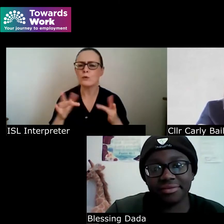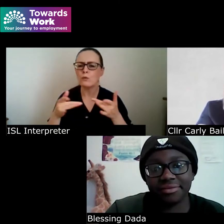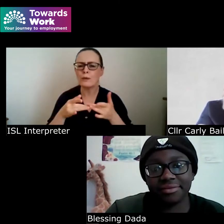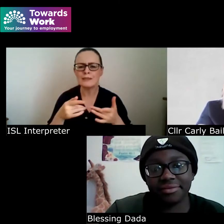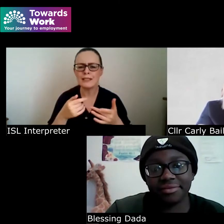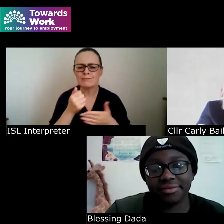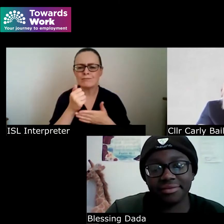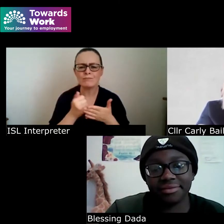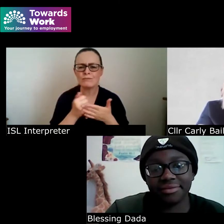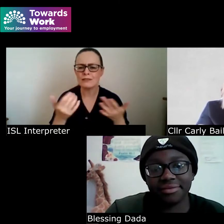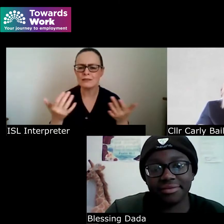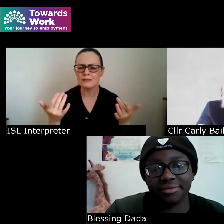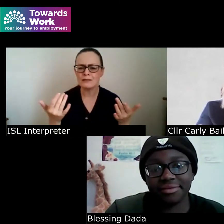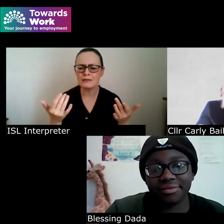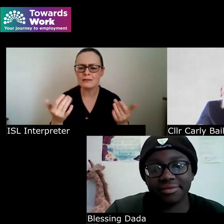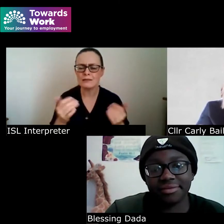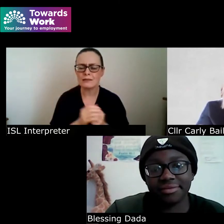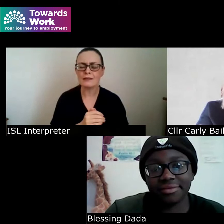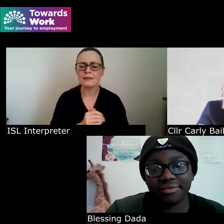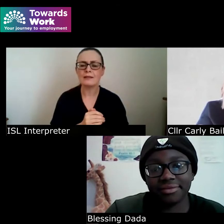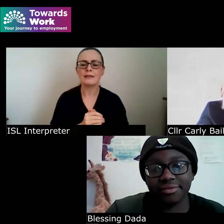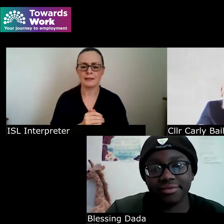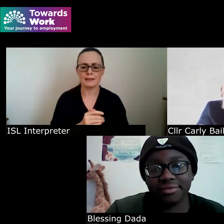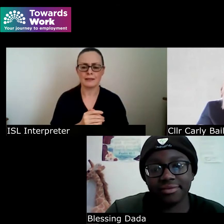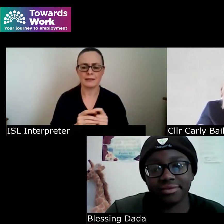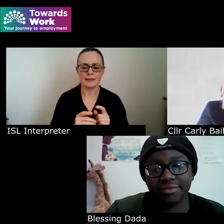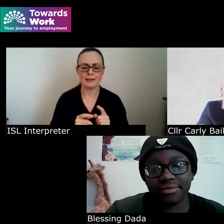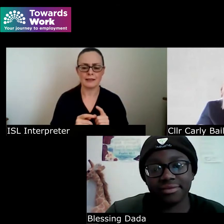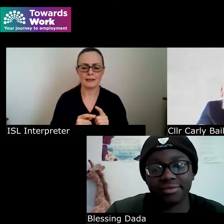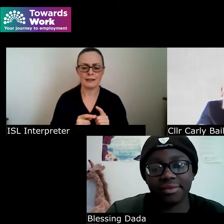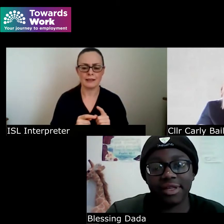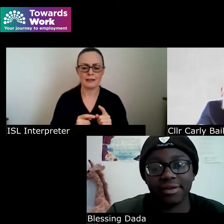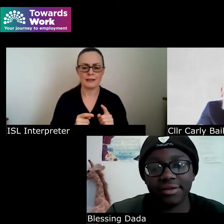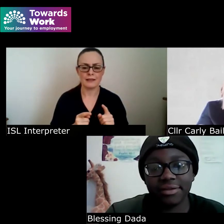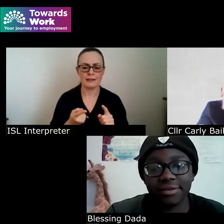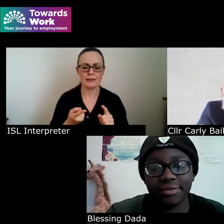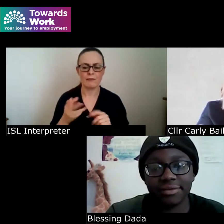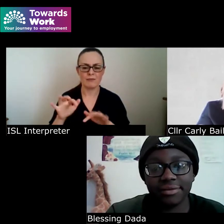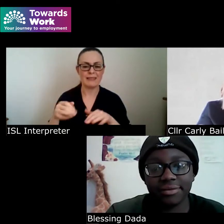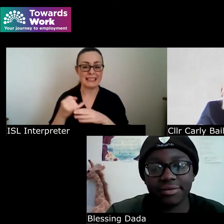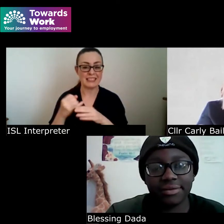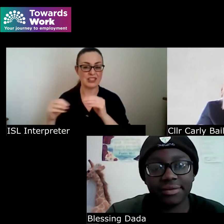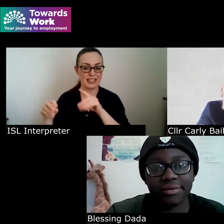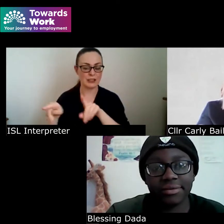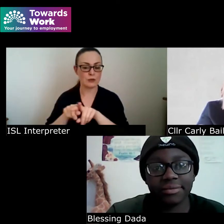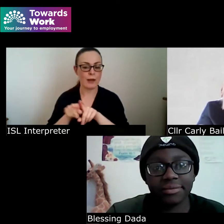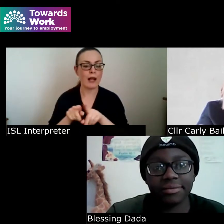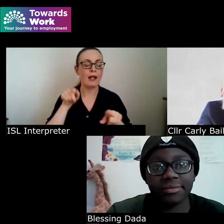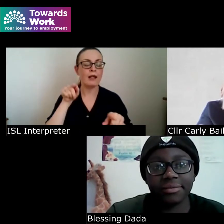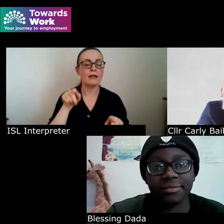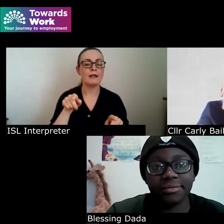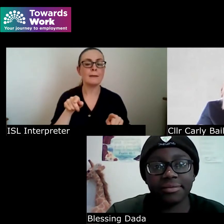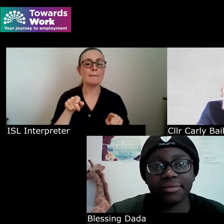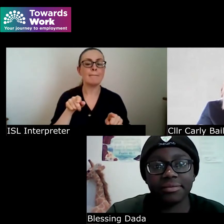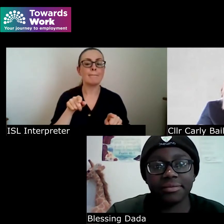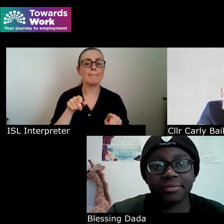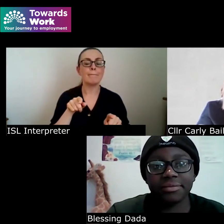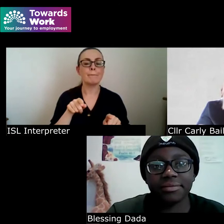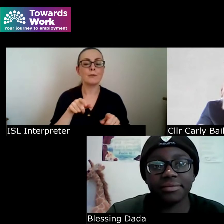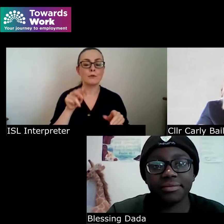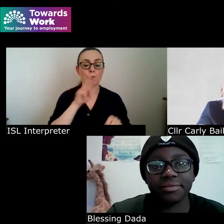that be okay what's this yeah sorry I put it in the chat with it um well um yeah so it's um www